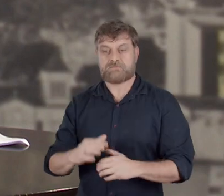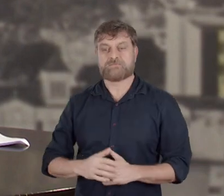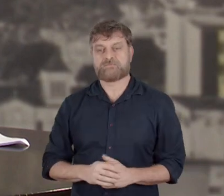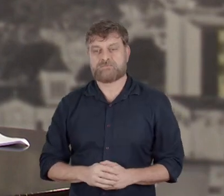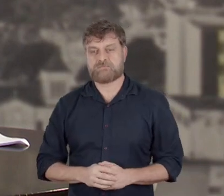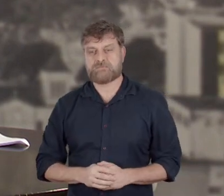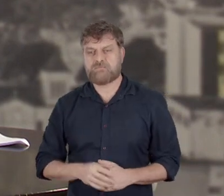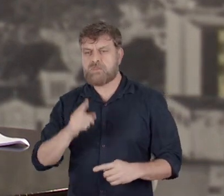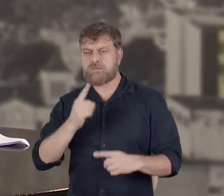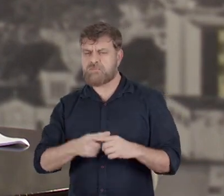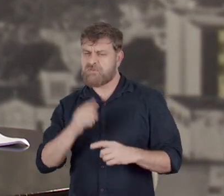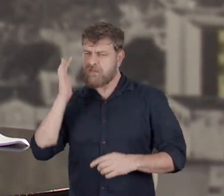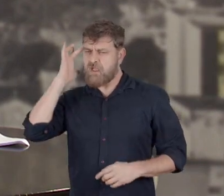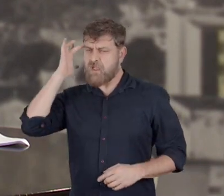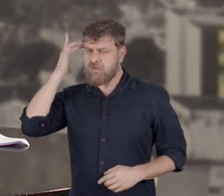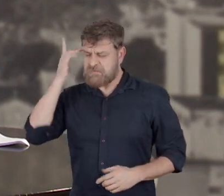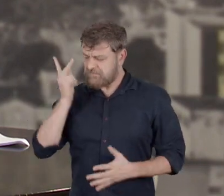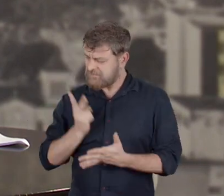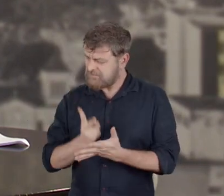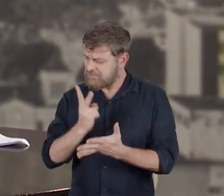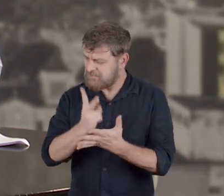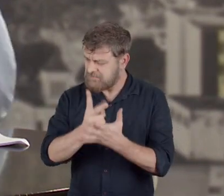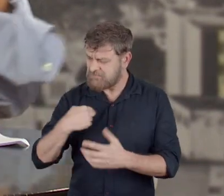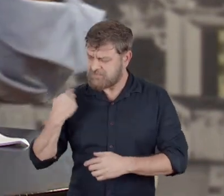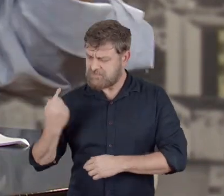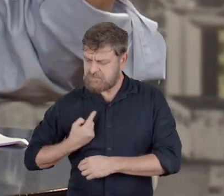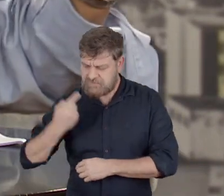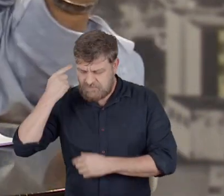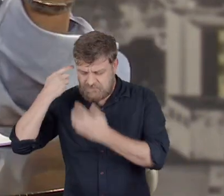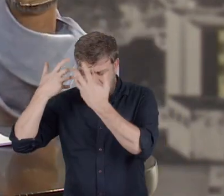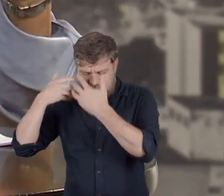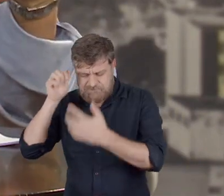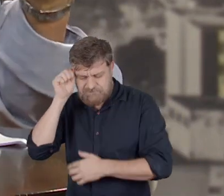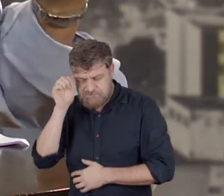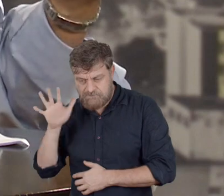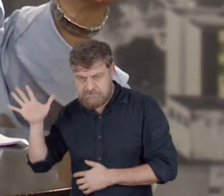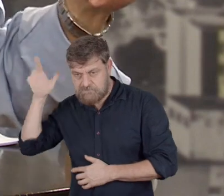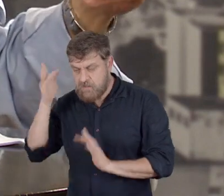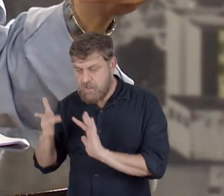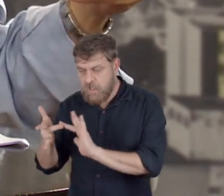Because I think it's always on the horizon of all interpersonal relationships